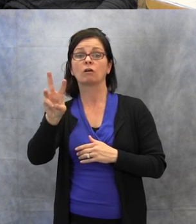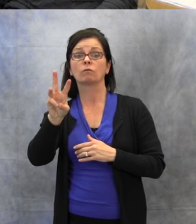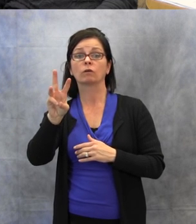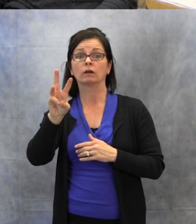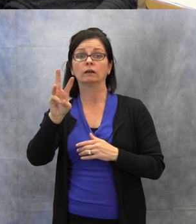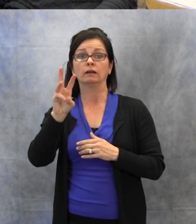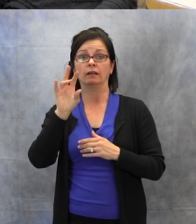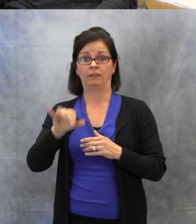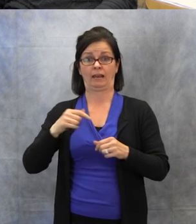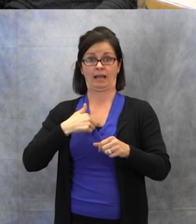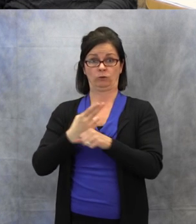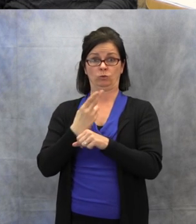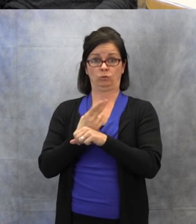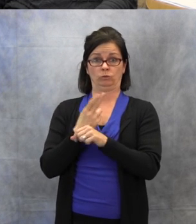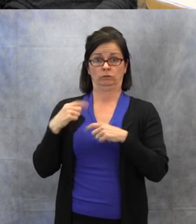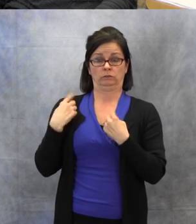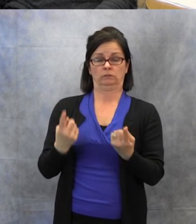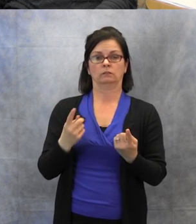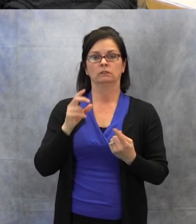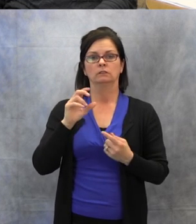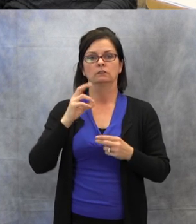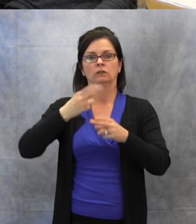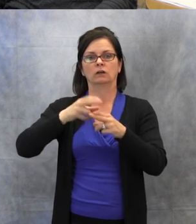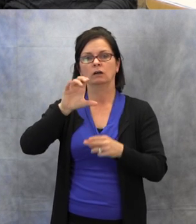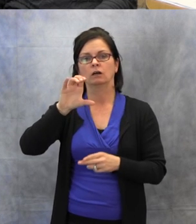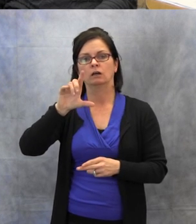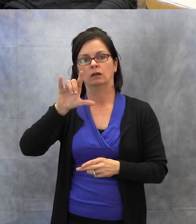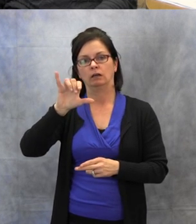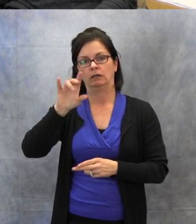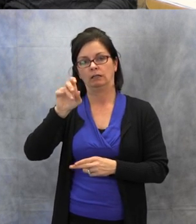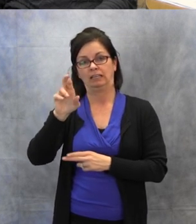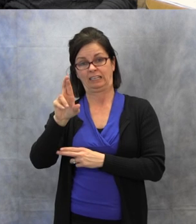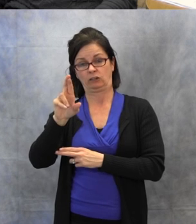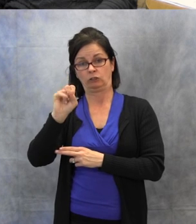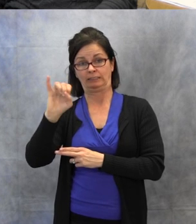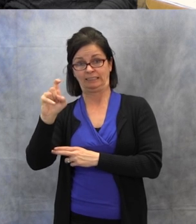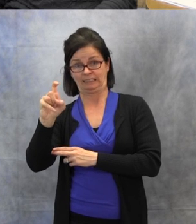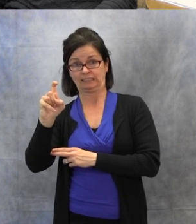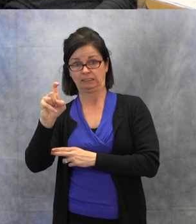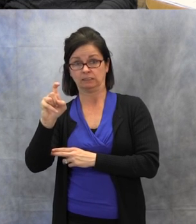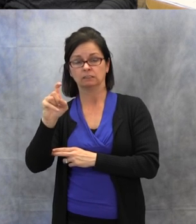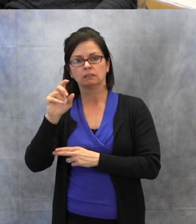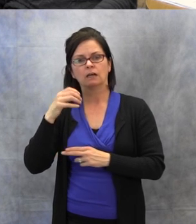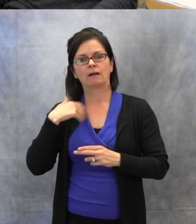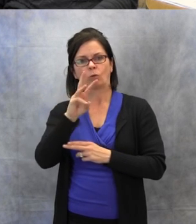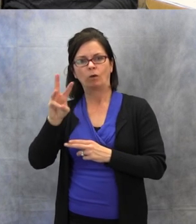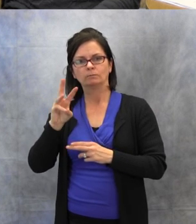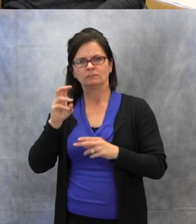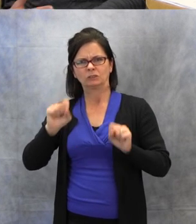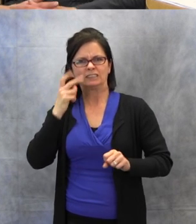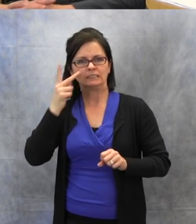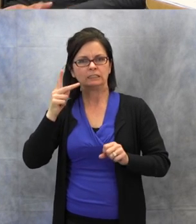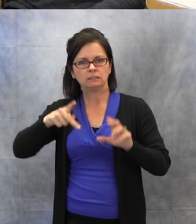that I use is Clicker 6, and I have the website there for you to go to.